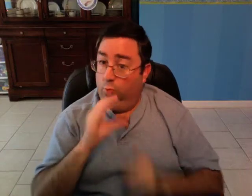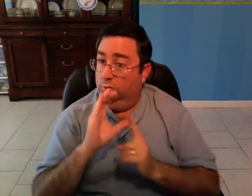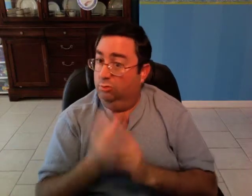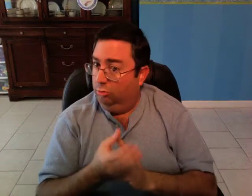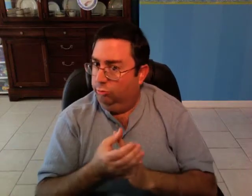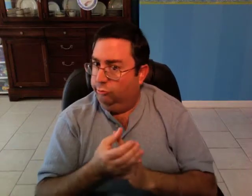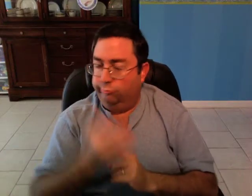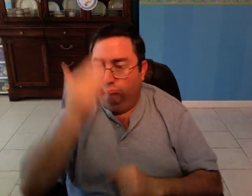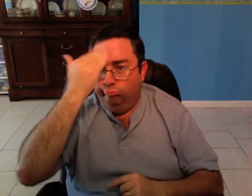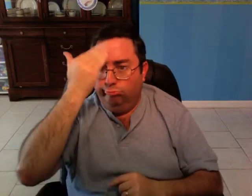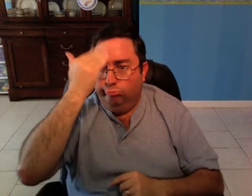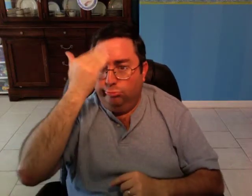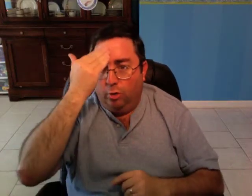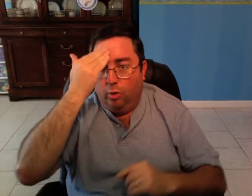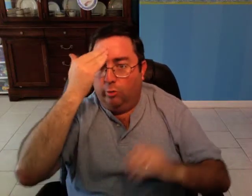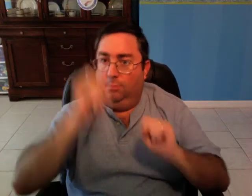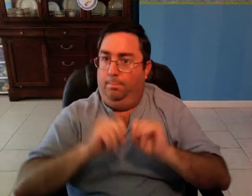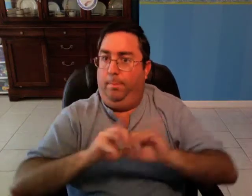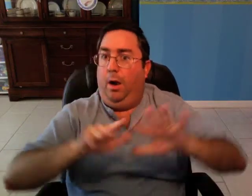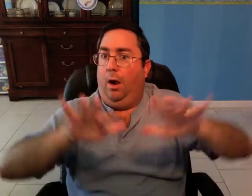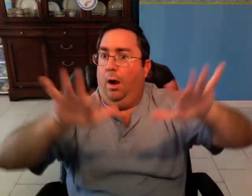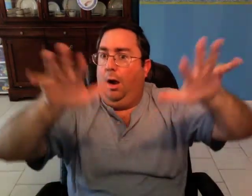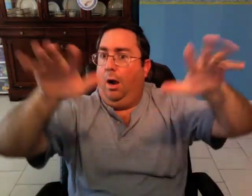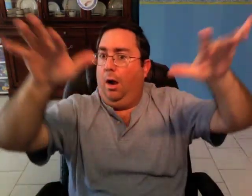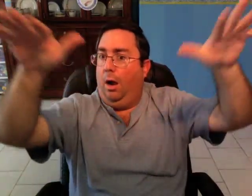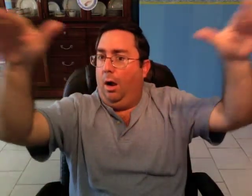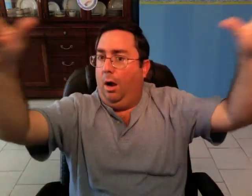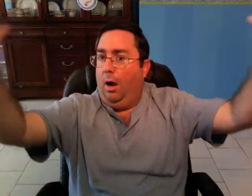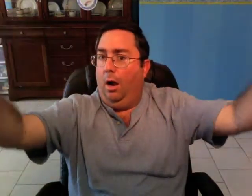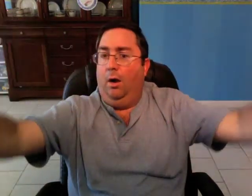The Jews have been scattered all over the world.